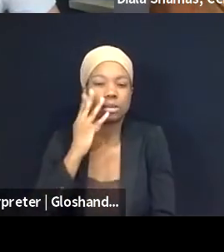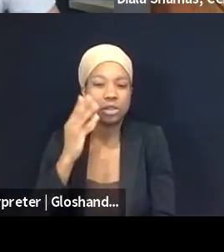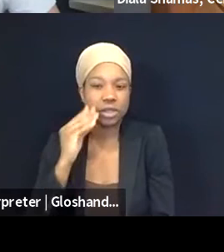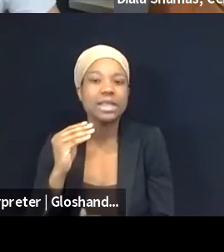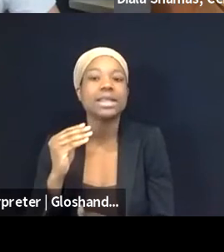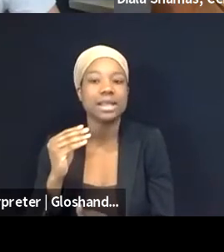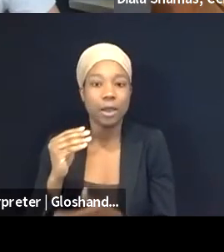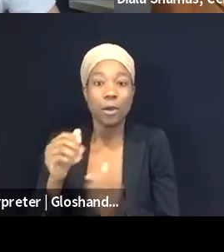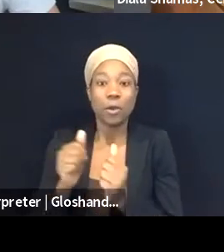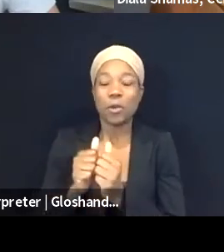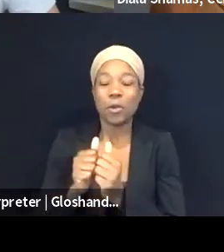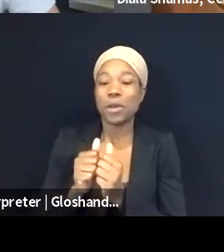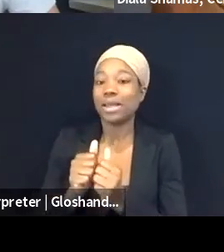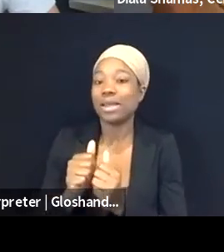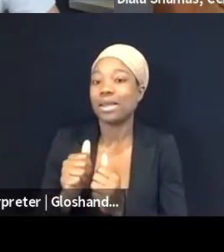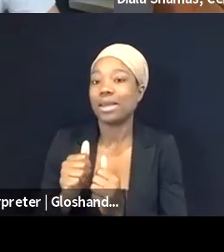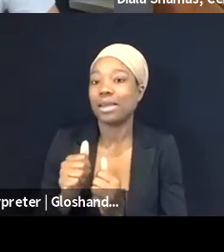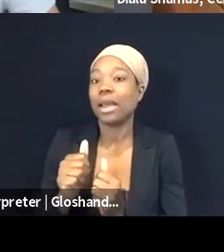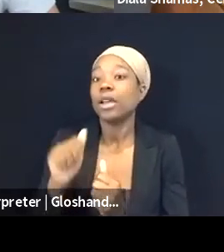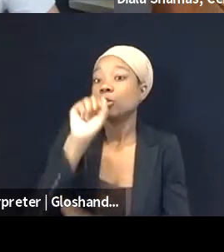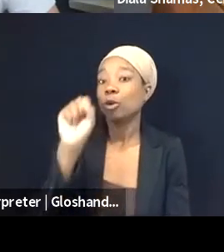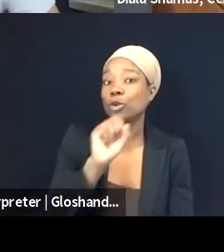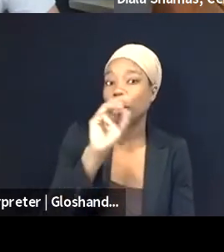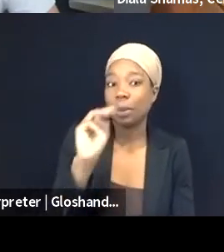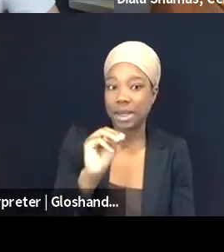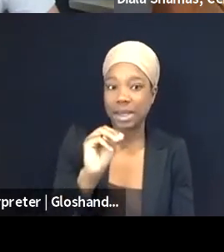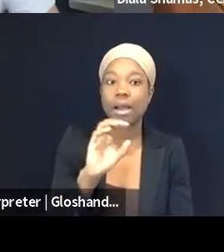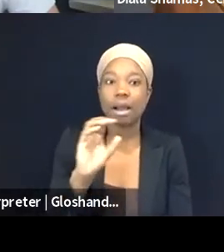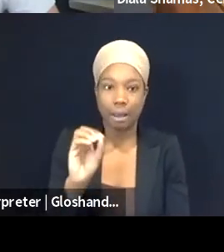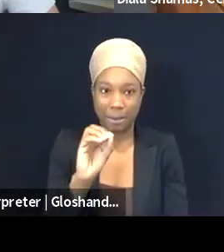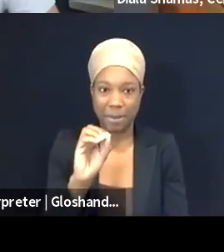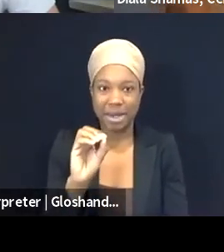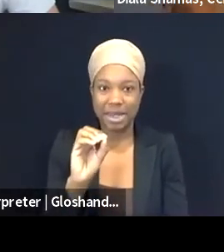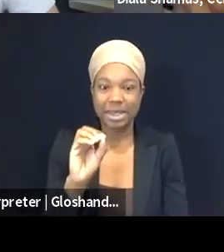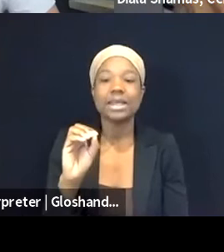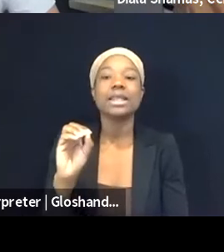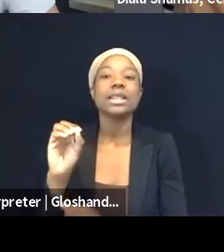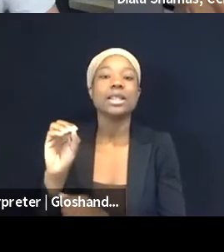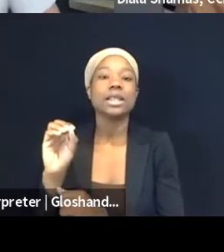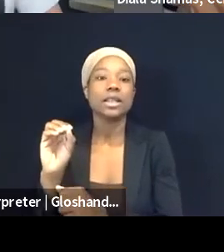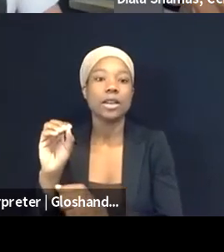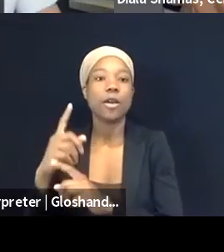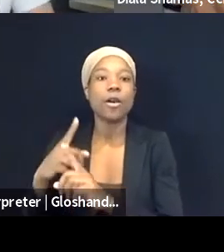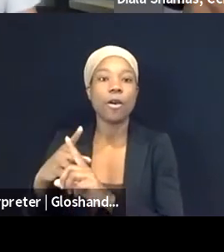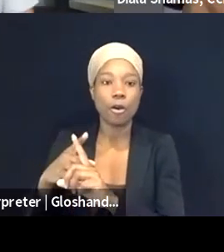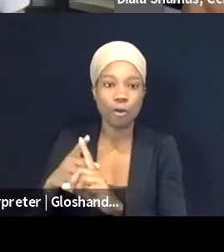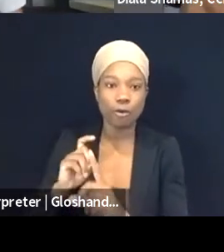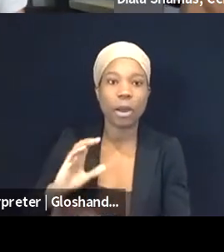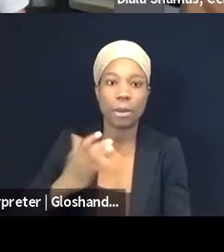of the social media companies, as you know, so these social media companies, normally they need different stakeholders